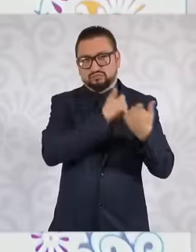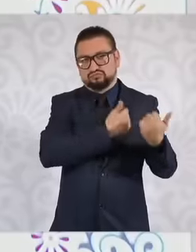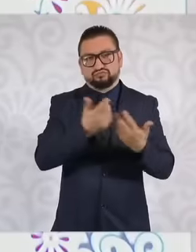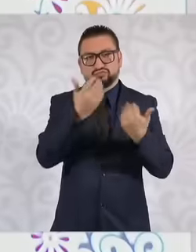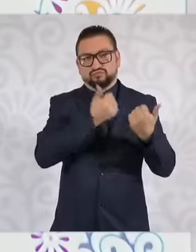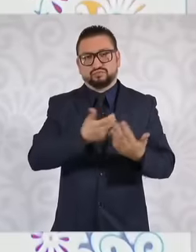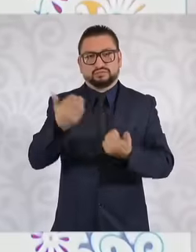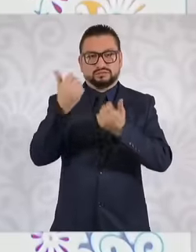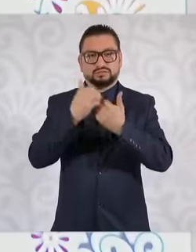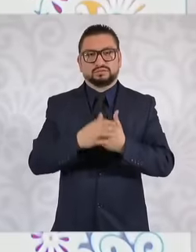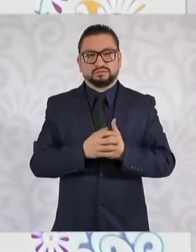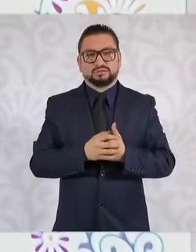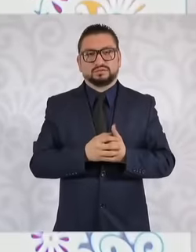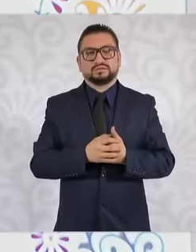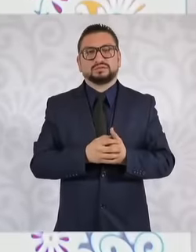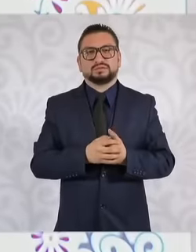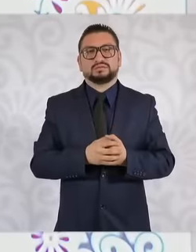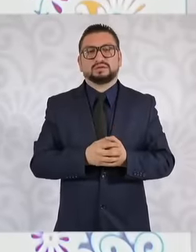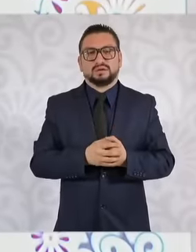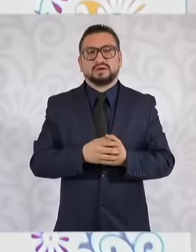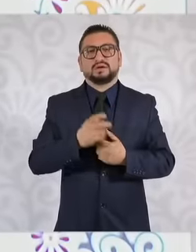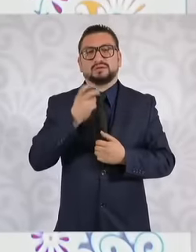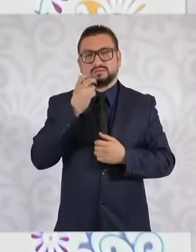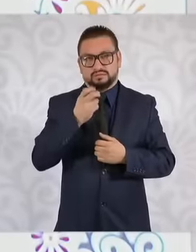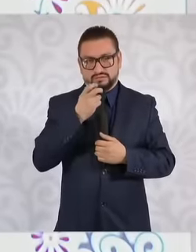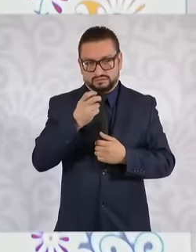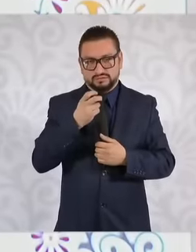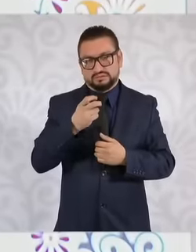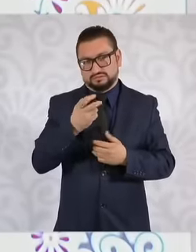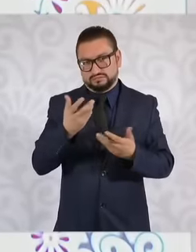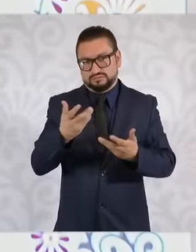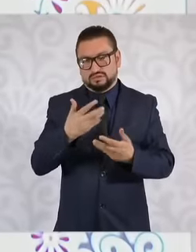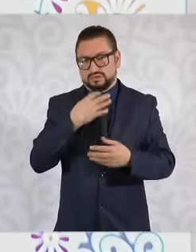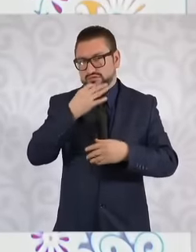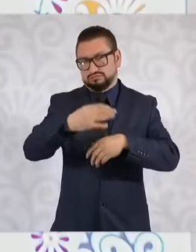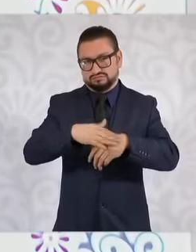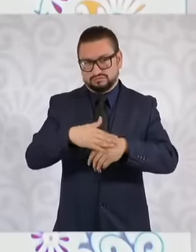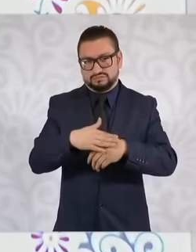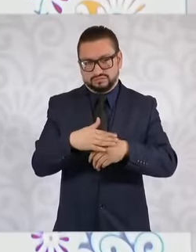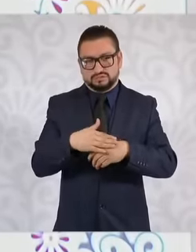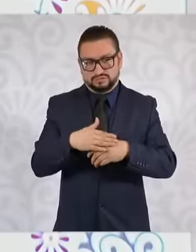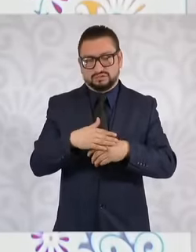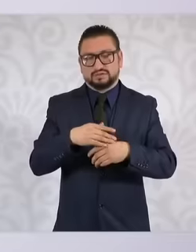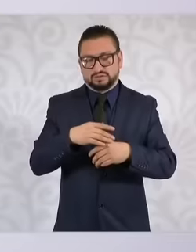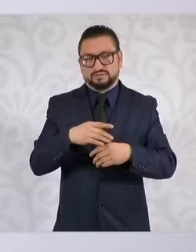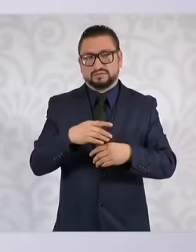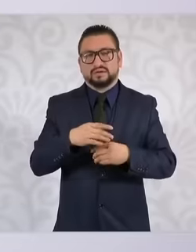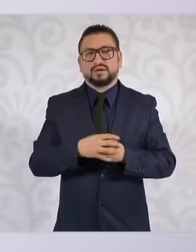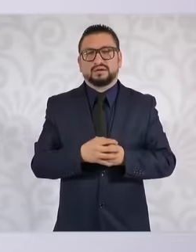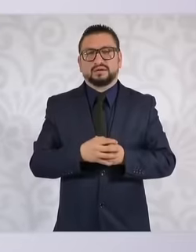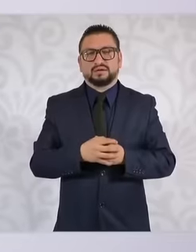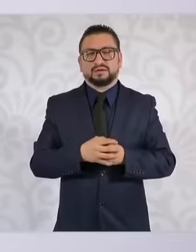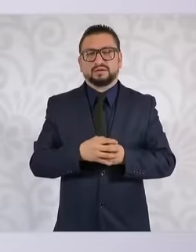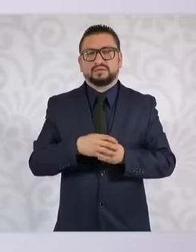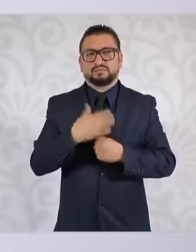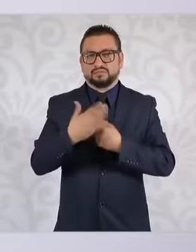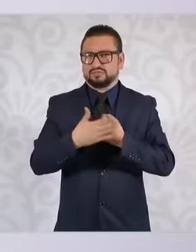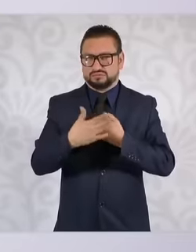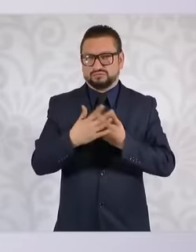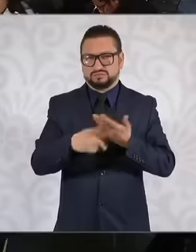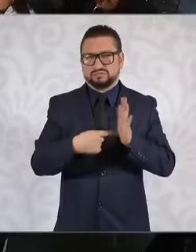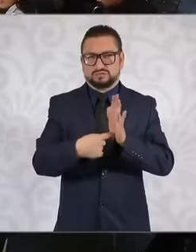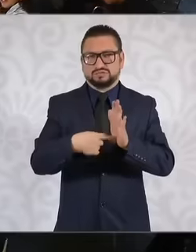. So, additionally, advance eh The secretary of health is going to present it if not next week